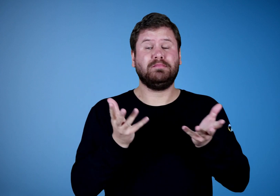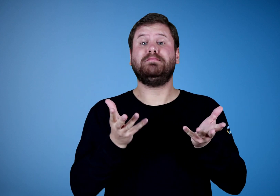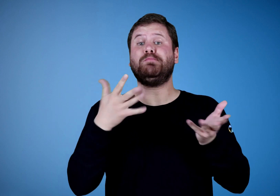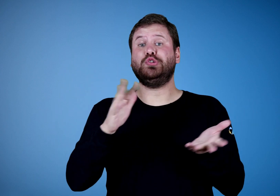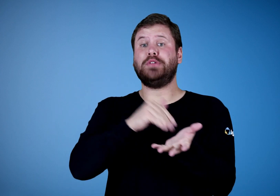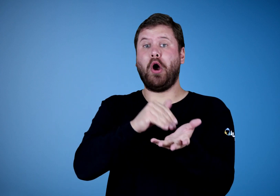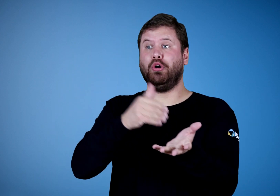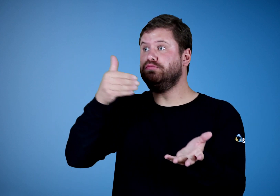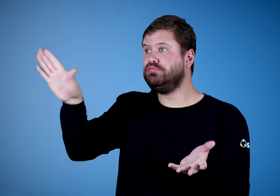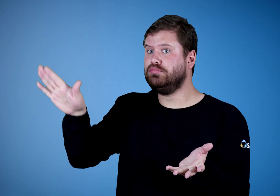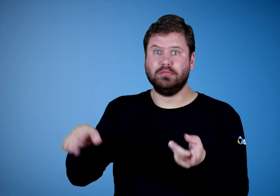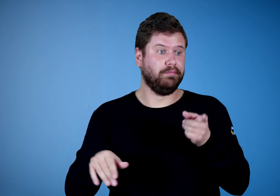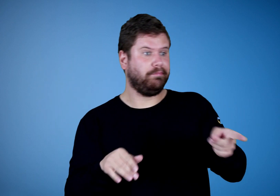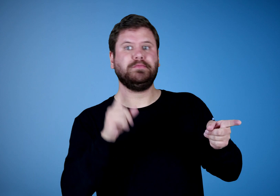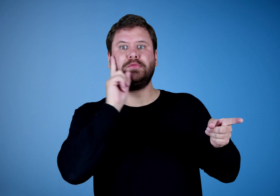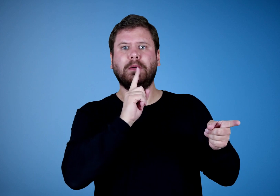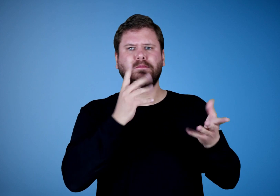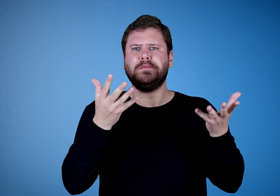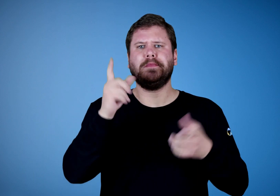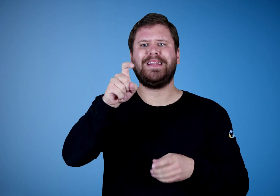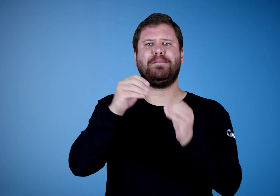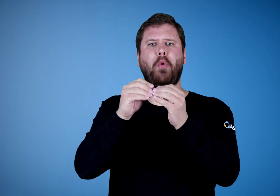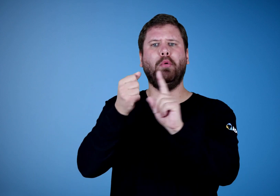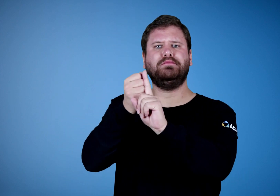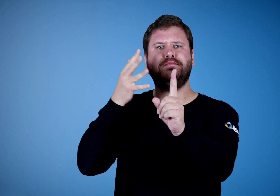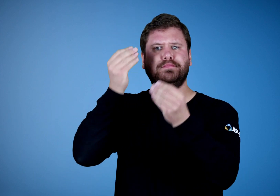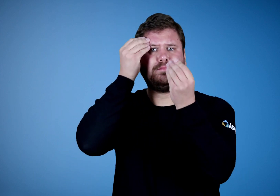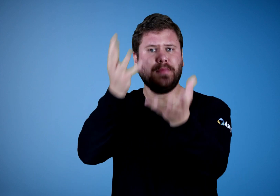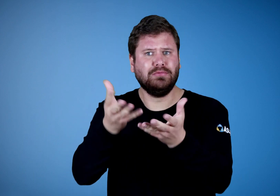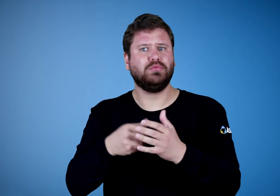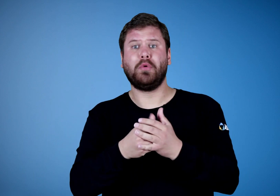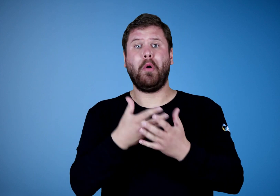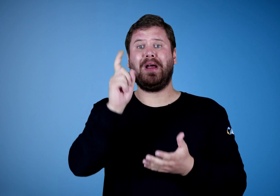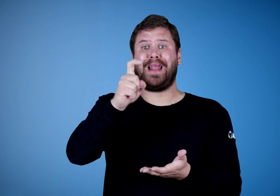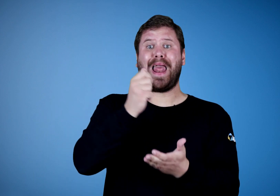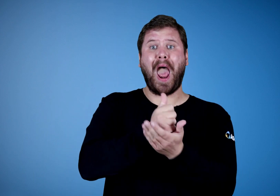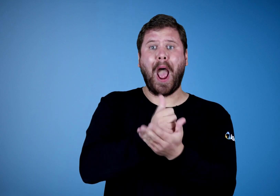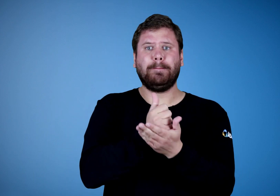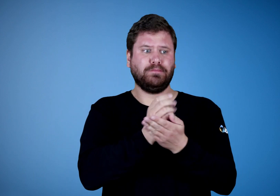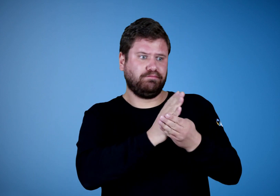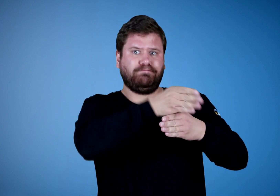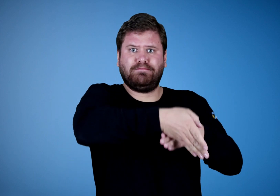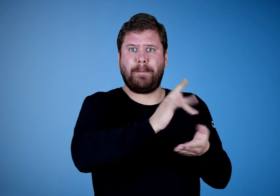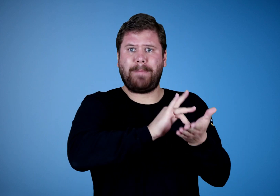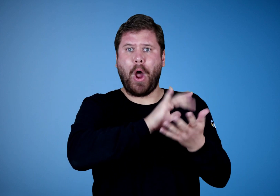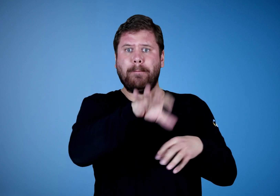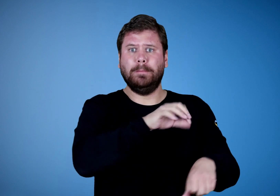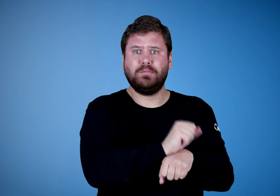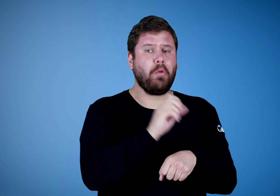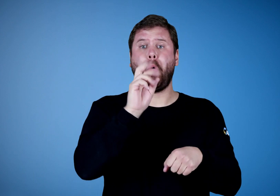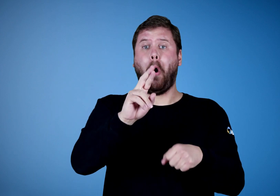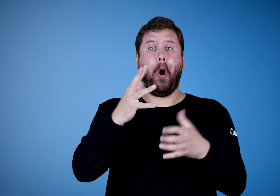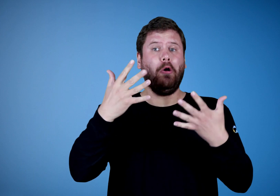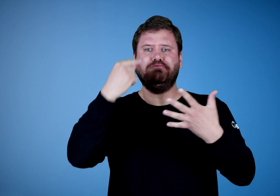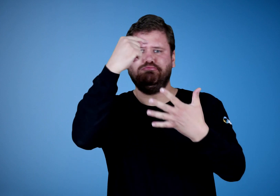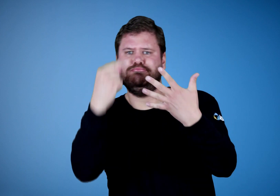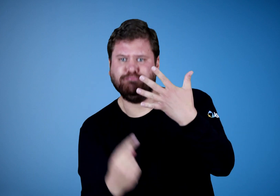the interpreter would step out their role as an interpreter to help the Deaf patient after the appointment.